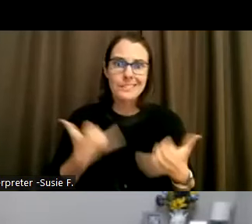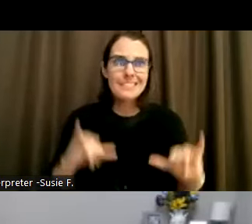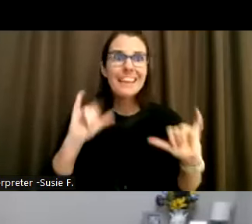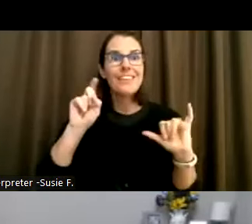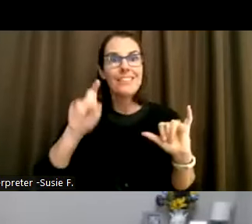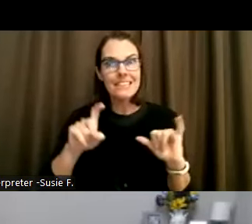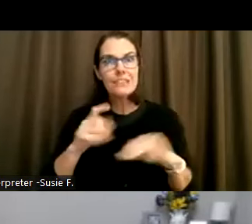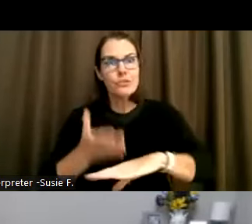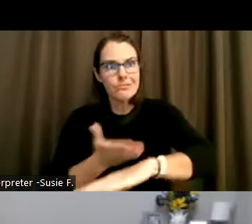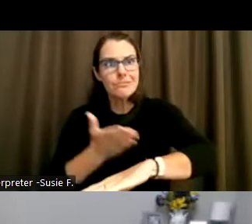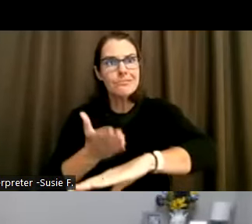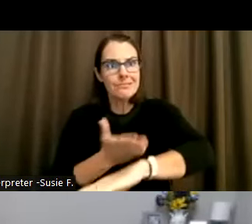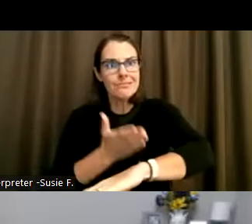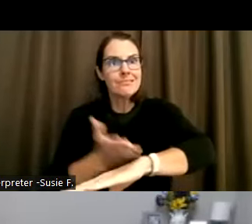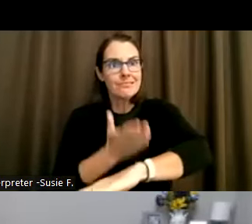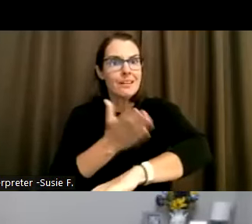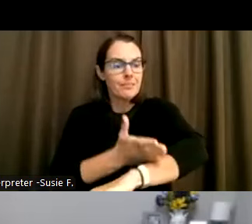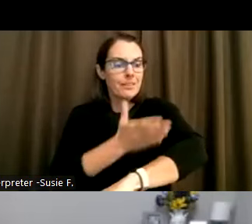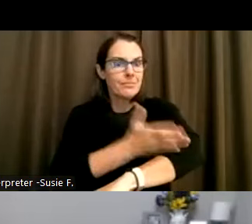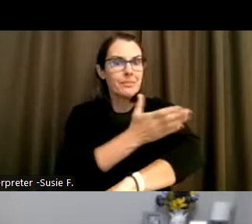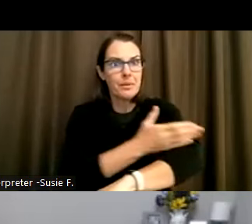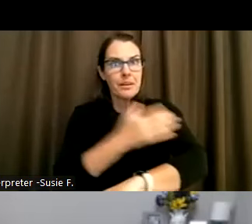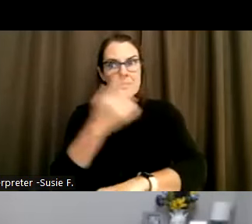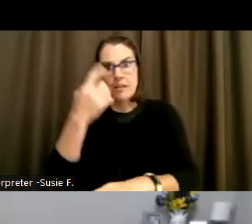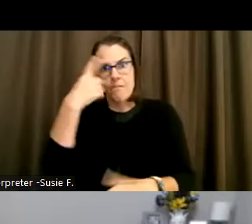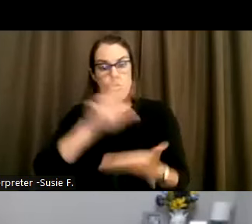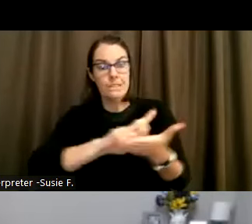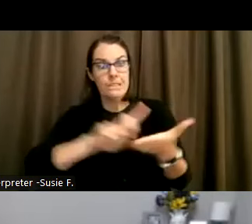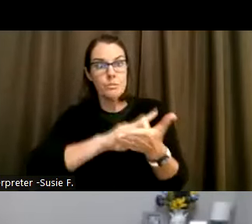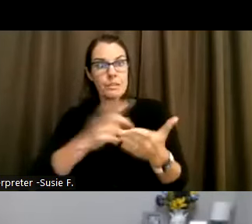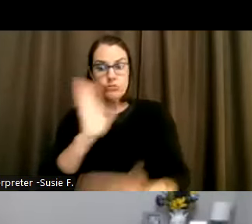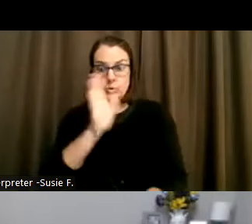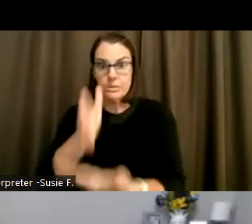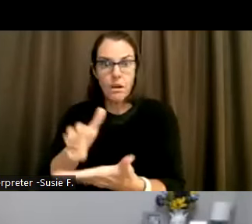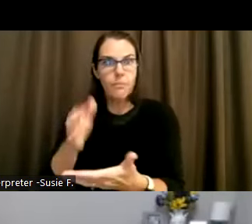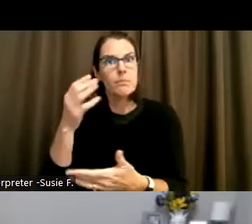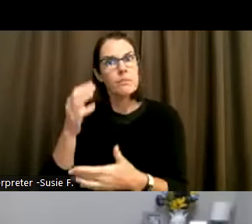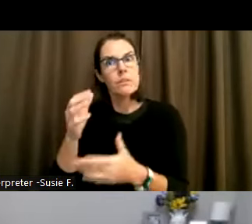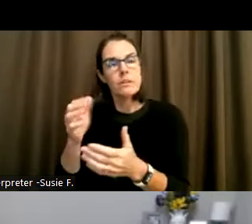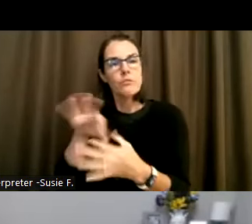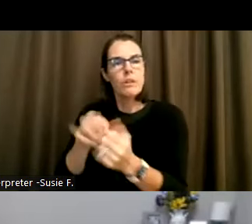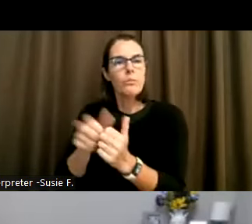go towards ending discrimination for people with disabilities, but we've we've made tremendous.